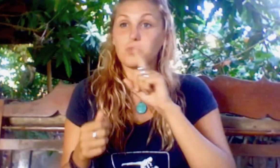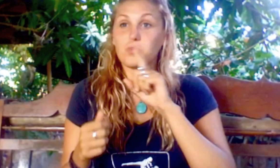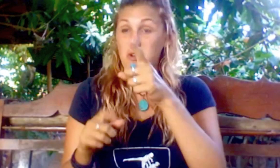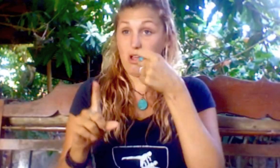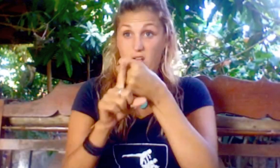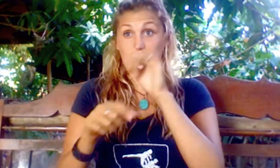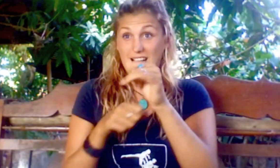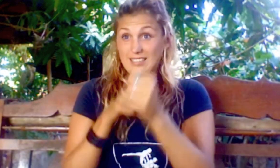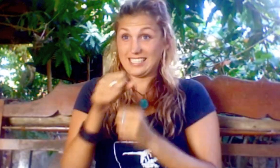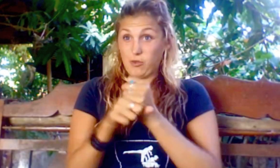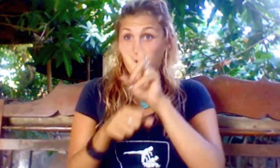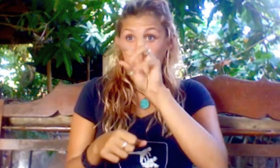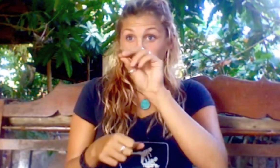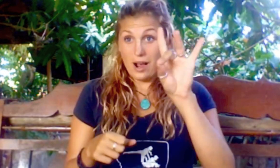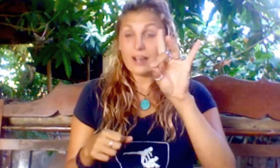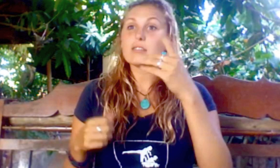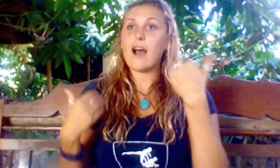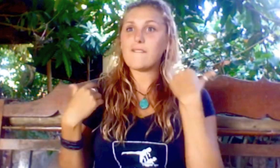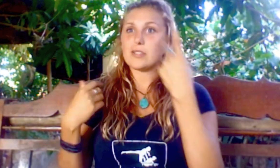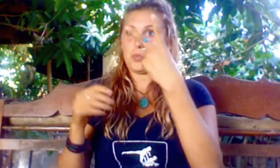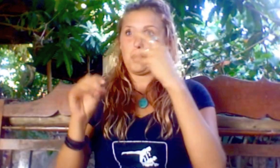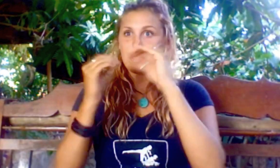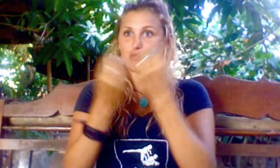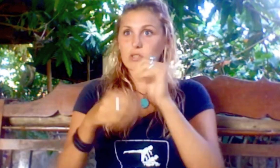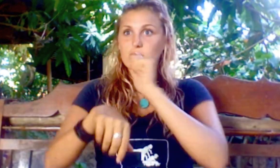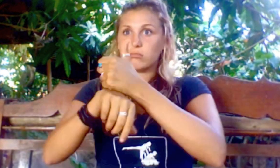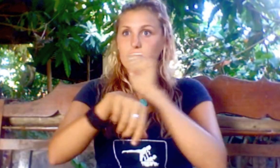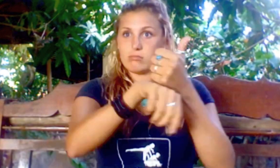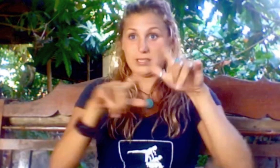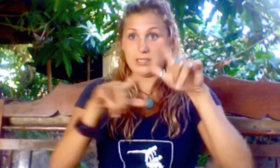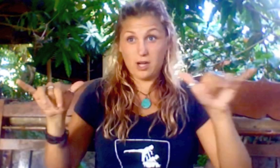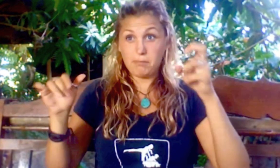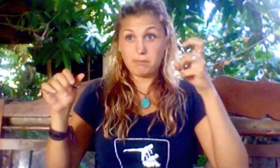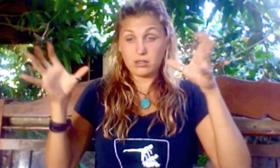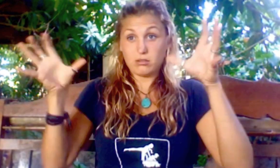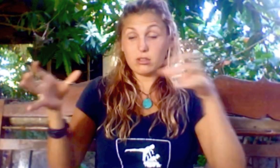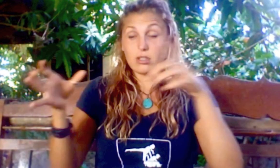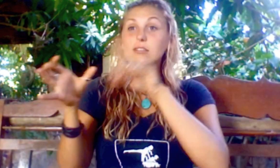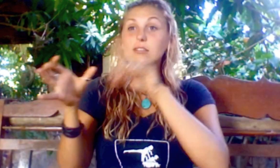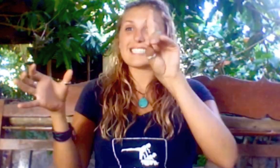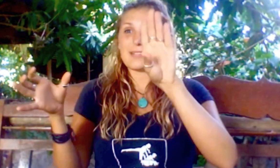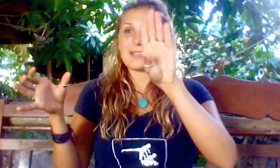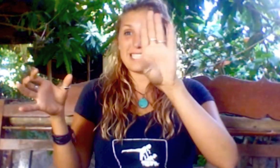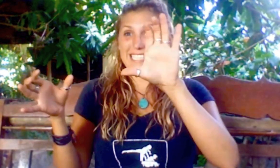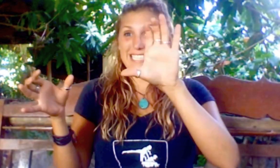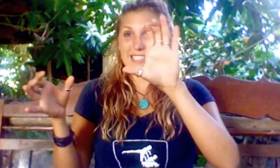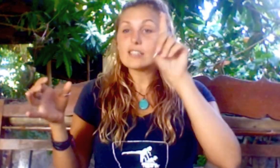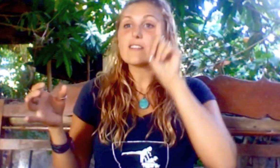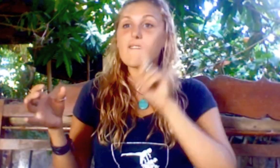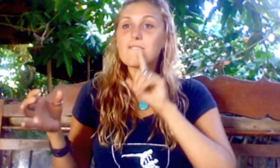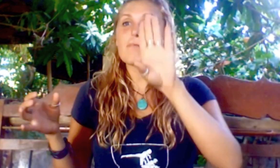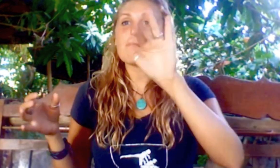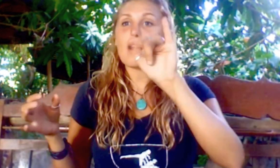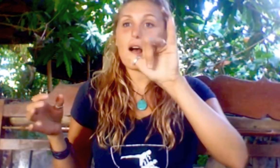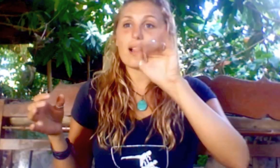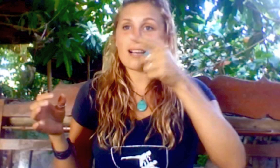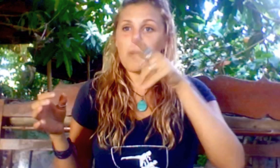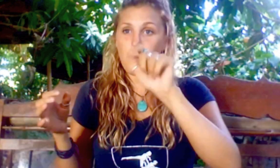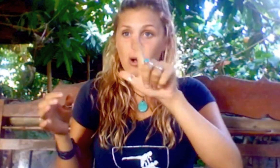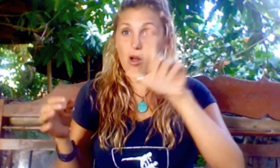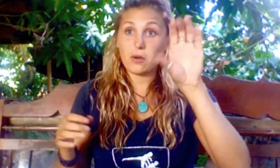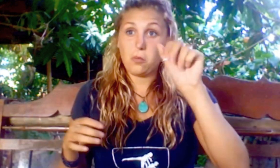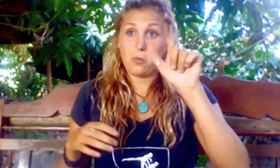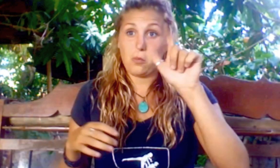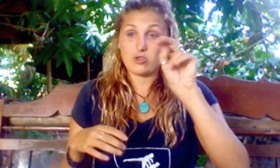In the year of 2008, two organizations were established at the same time. The first one was Deaf Bilingual Coalition (DBC),